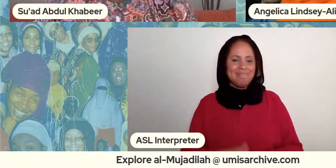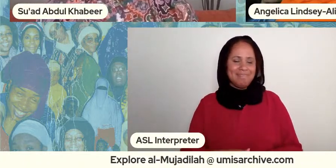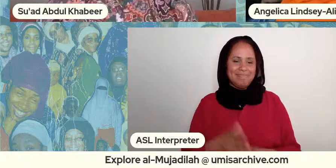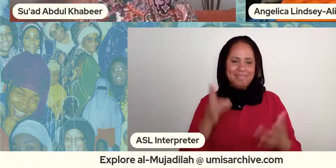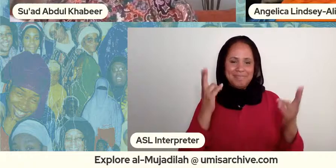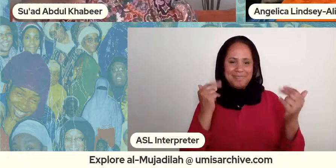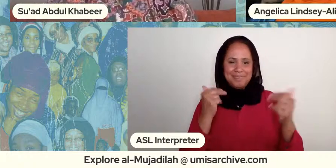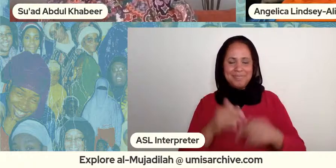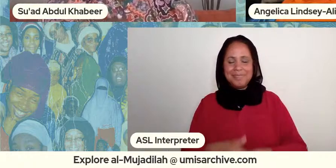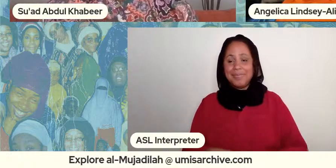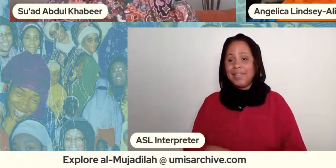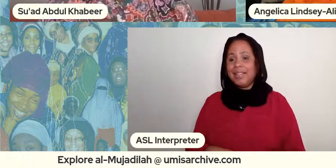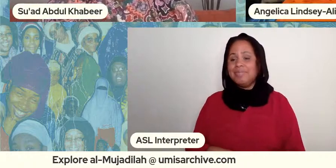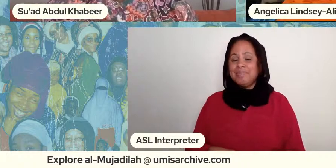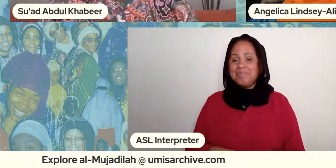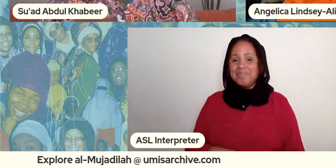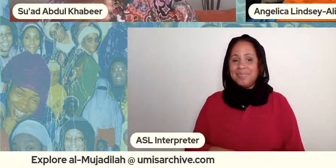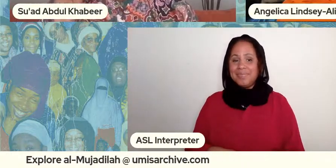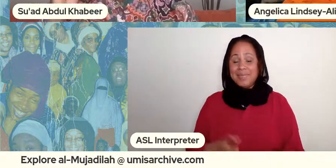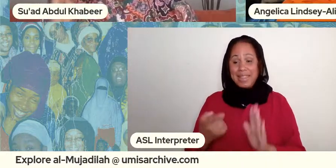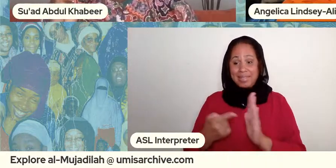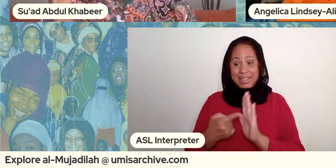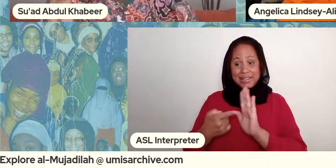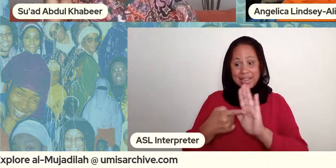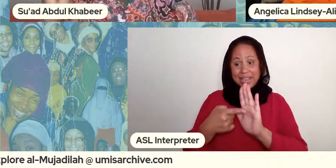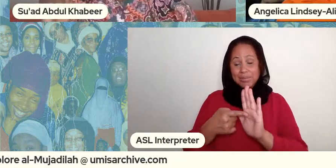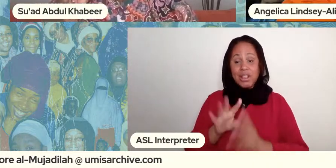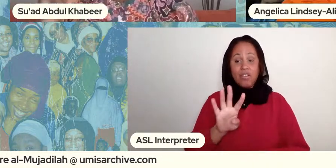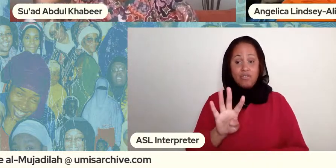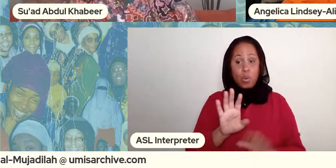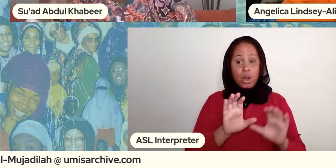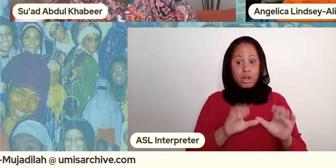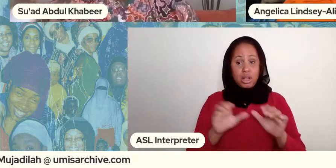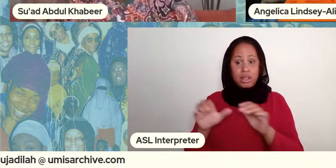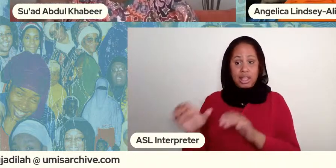and so in this in this in this exhibition there are four collections so one is named after the